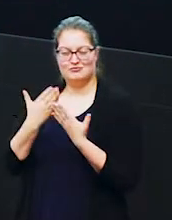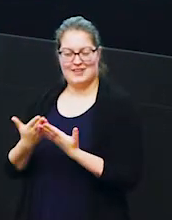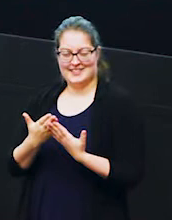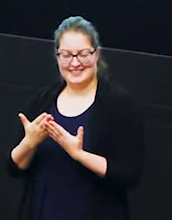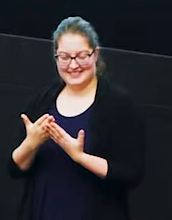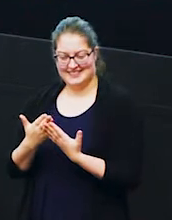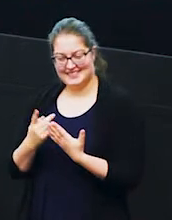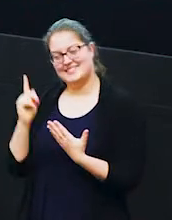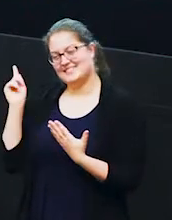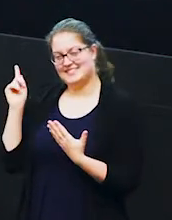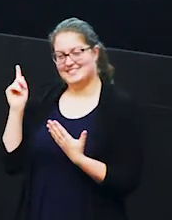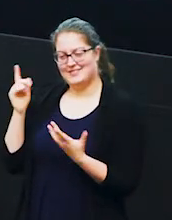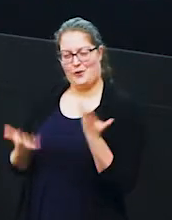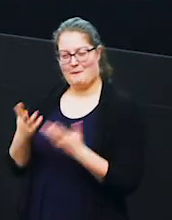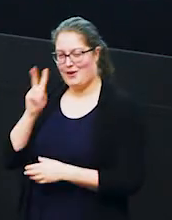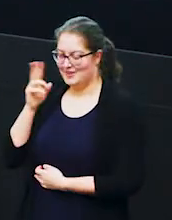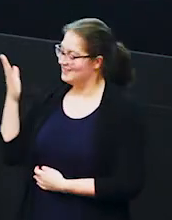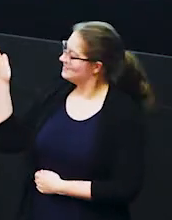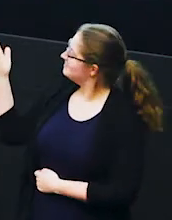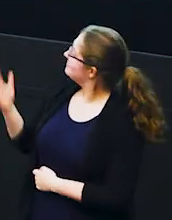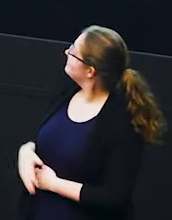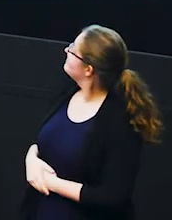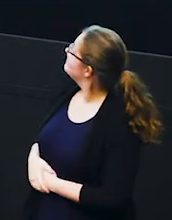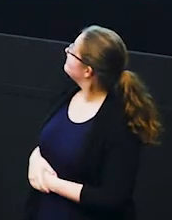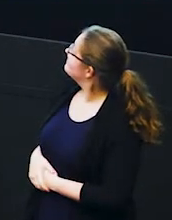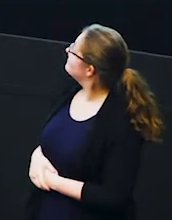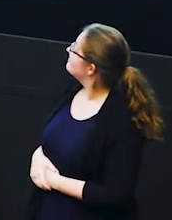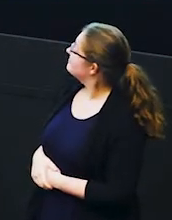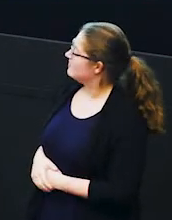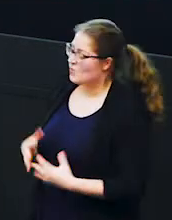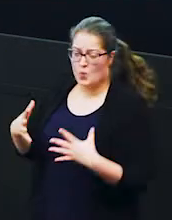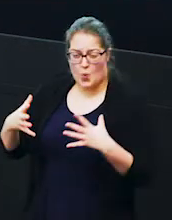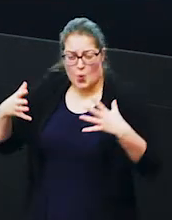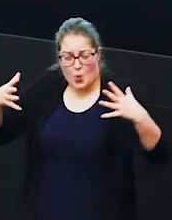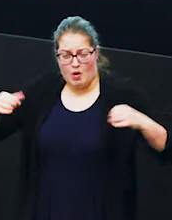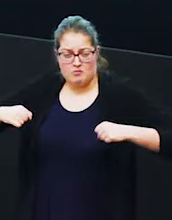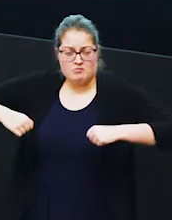of our reading buses okay so just to give you a feeling of how big in ghani is so now you can see